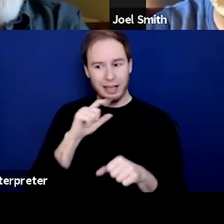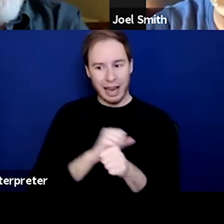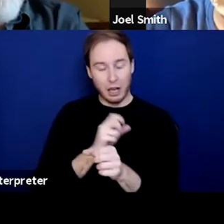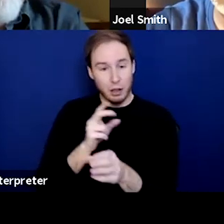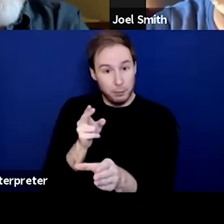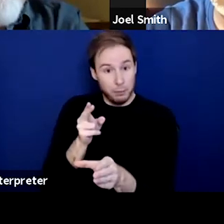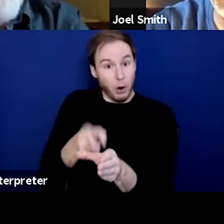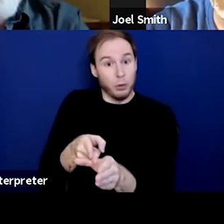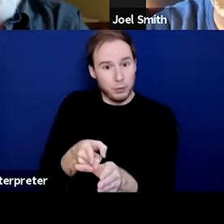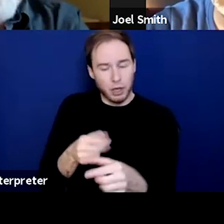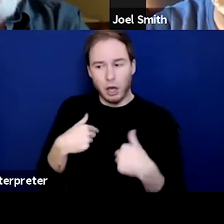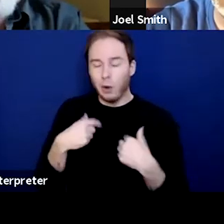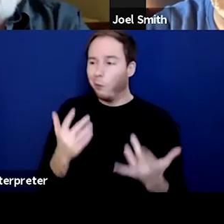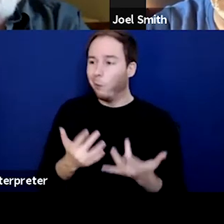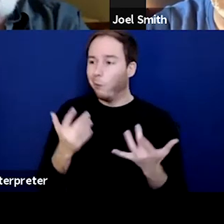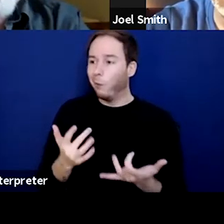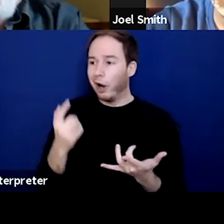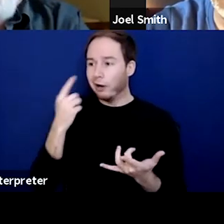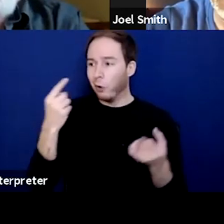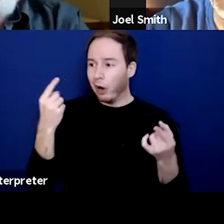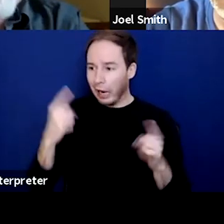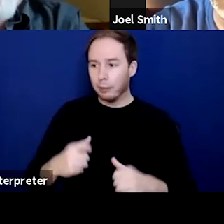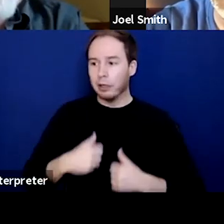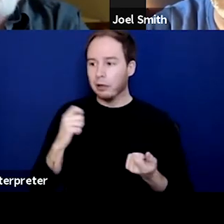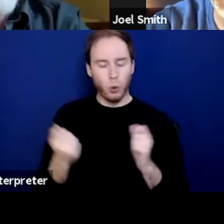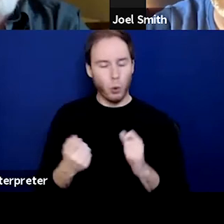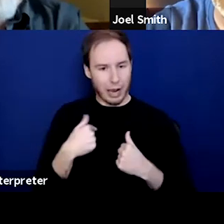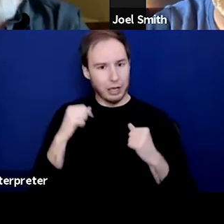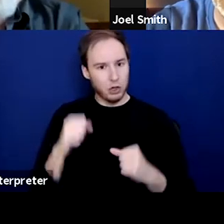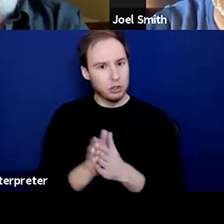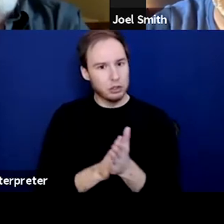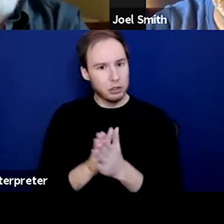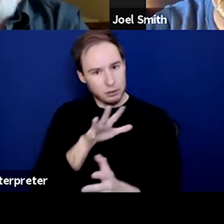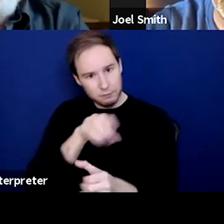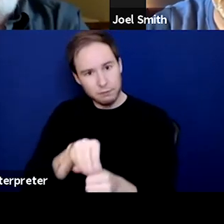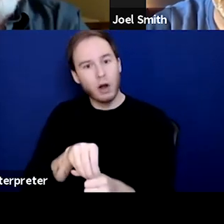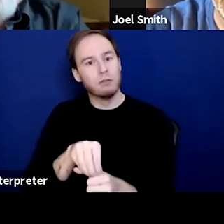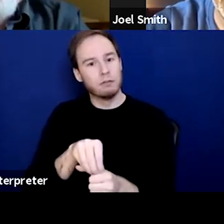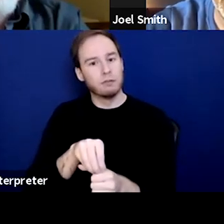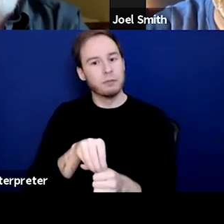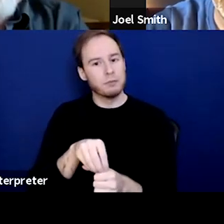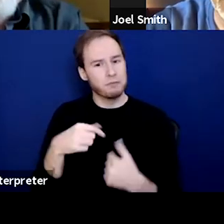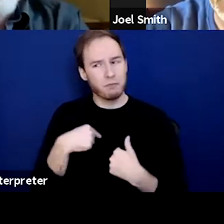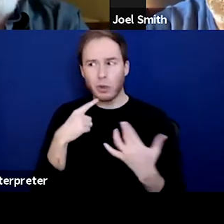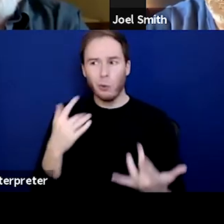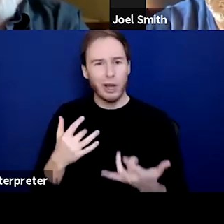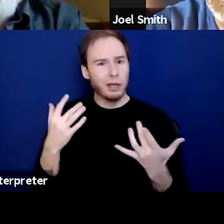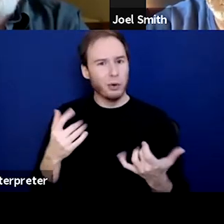and that I didn't have to wait for something to fall upon me before I was gonna be better. Because I had waited for years for that